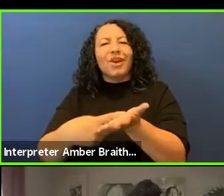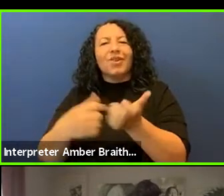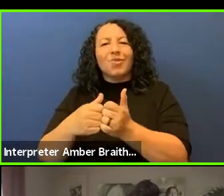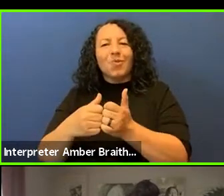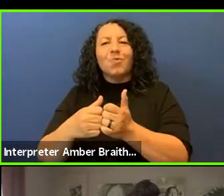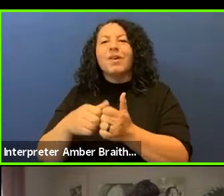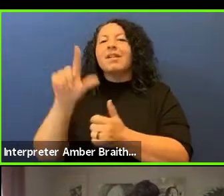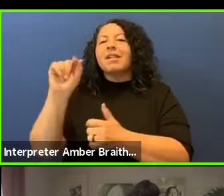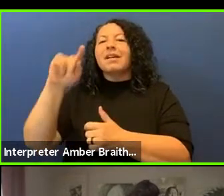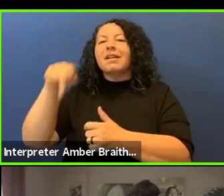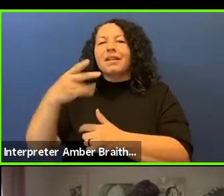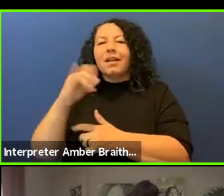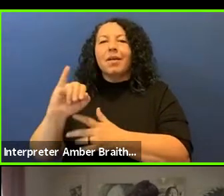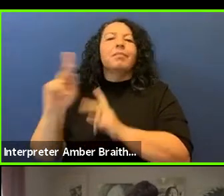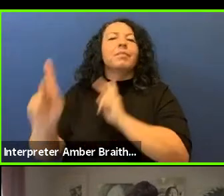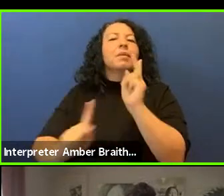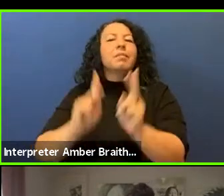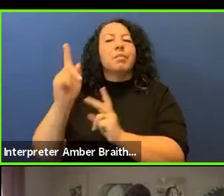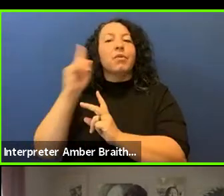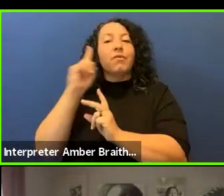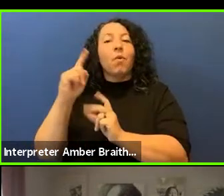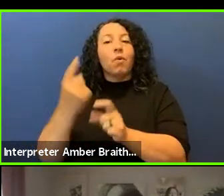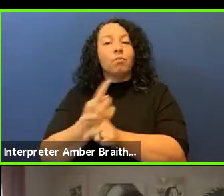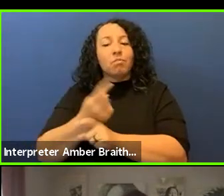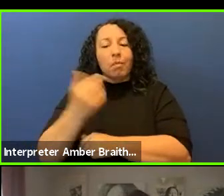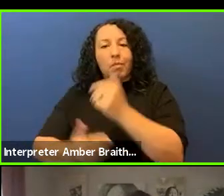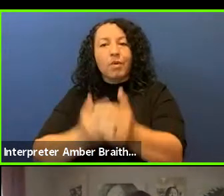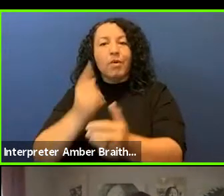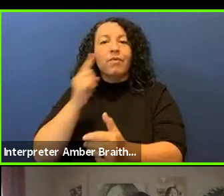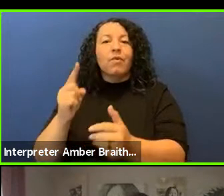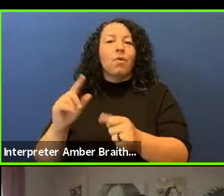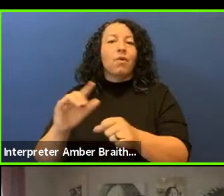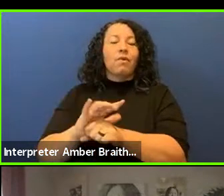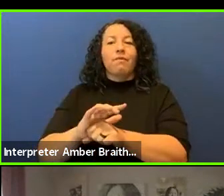on protocols for a fulsome Indigenous Land Acknowledgement.